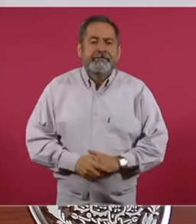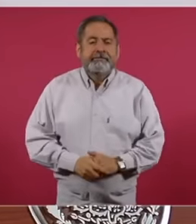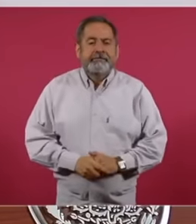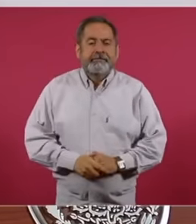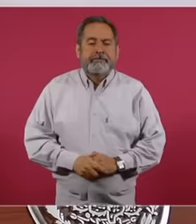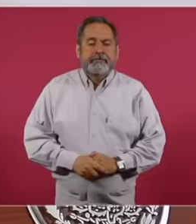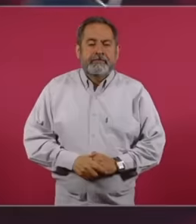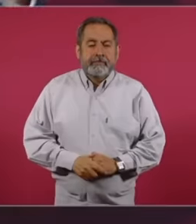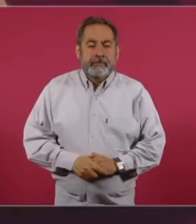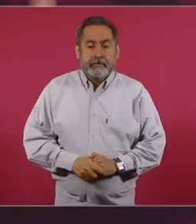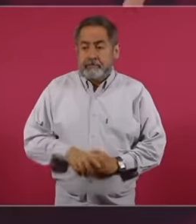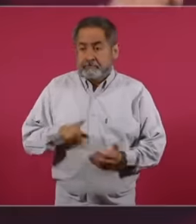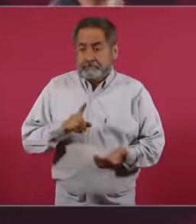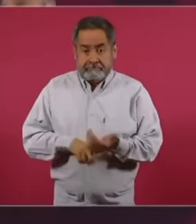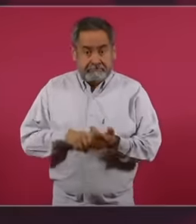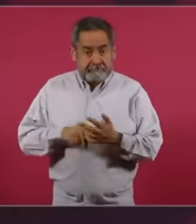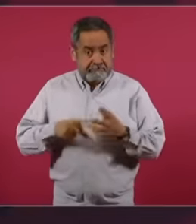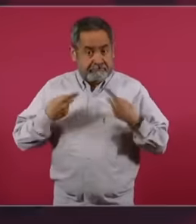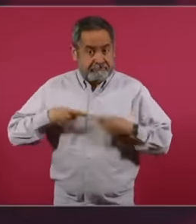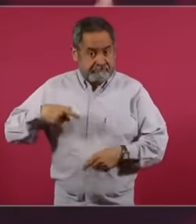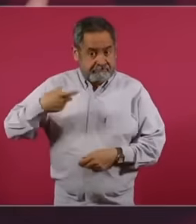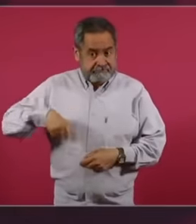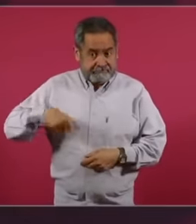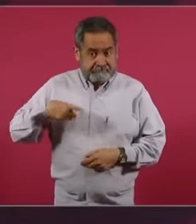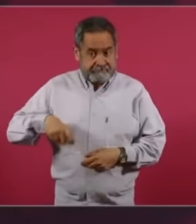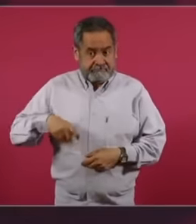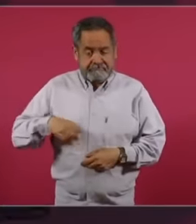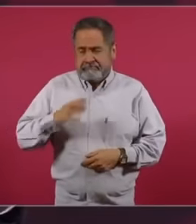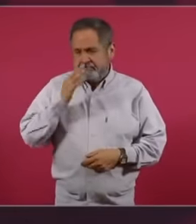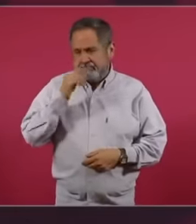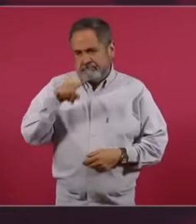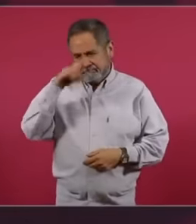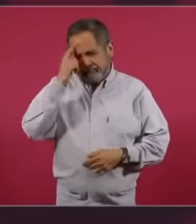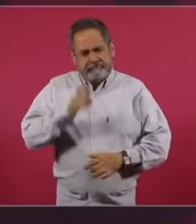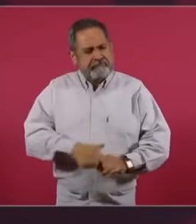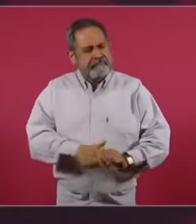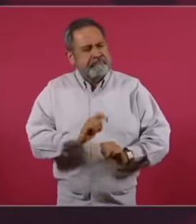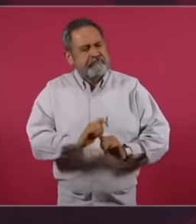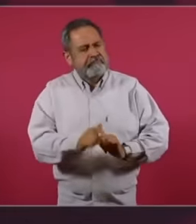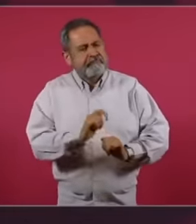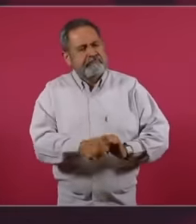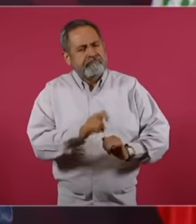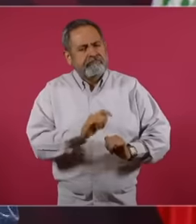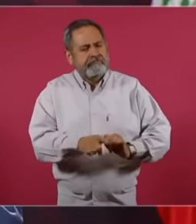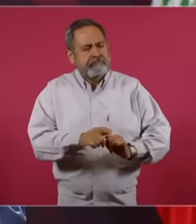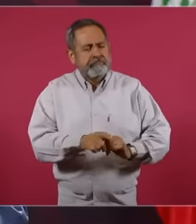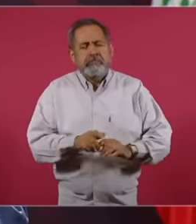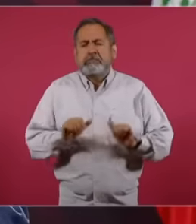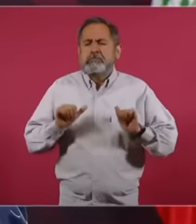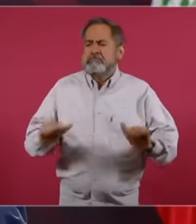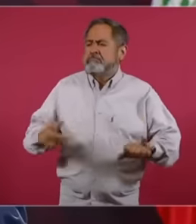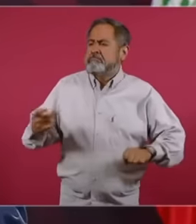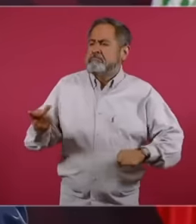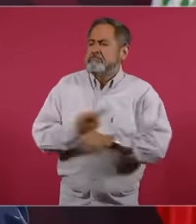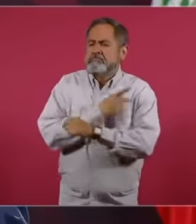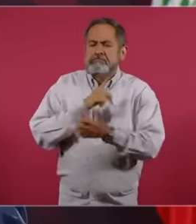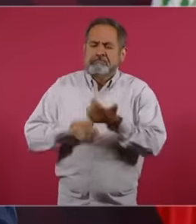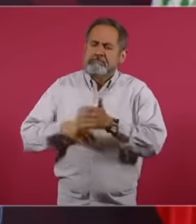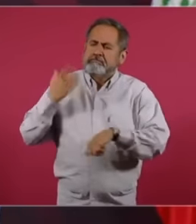those who have it, well, they are unpunished, they enjoy